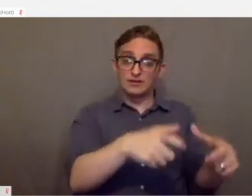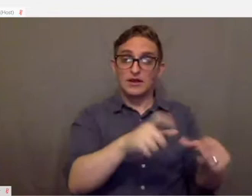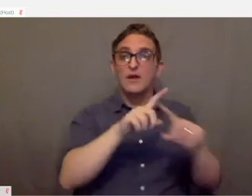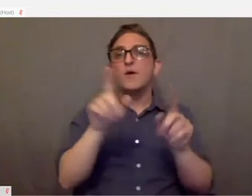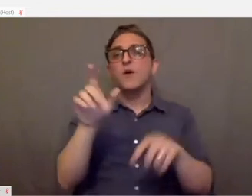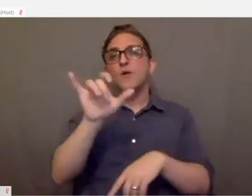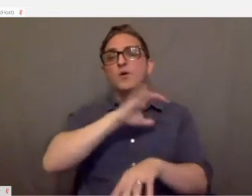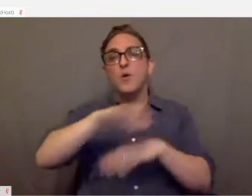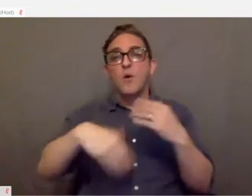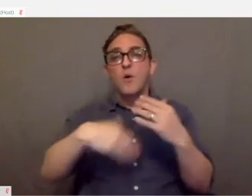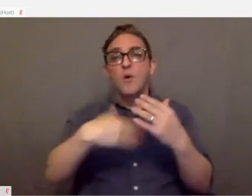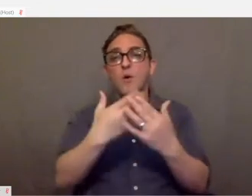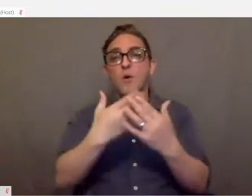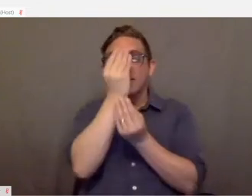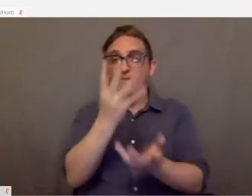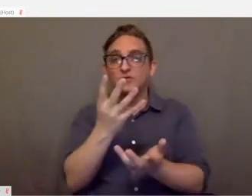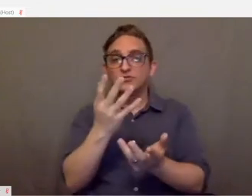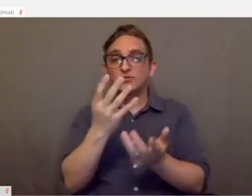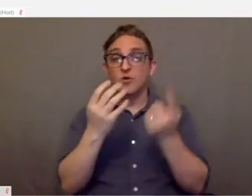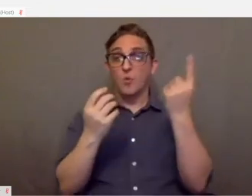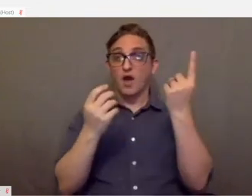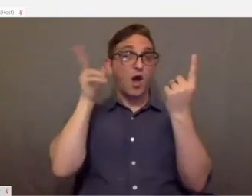the information isn't only presented audibly.